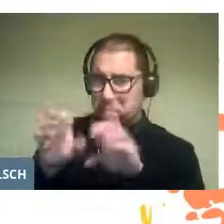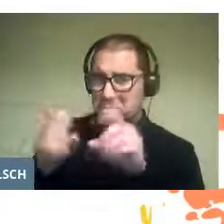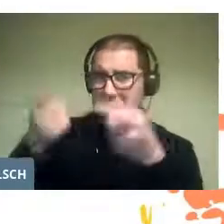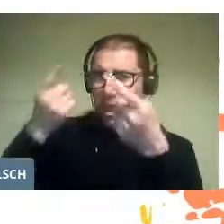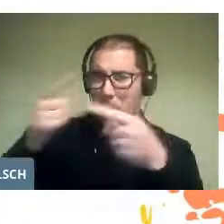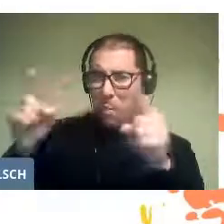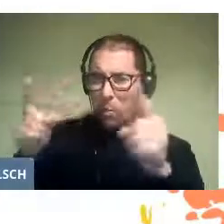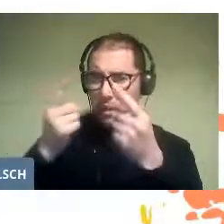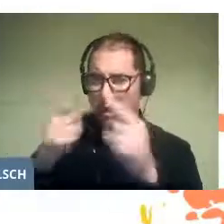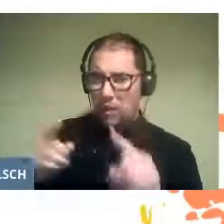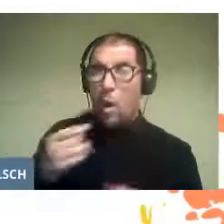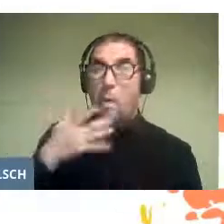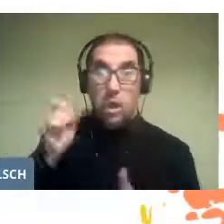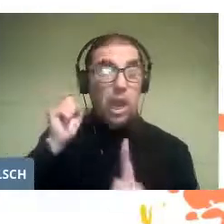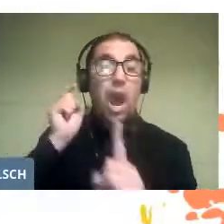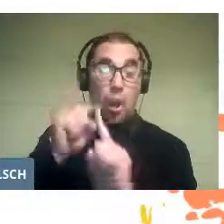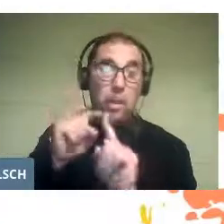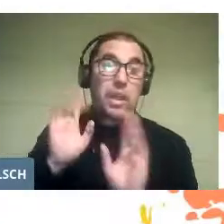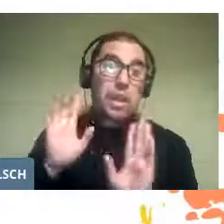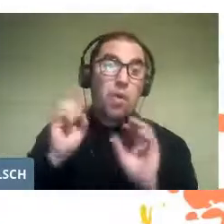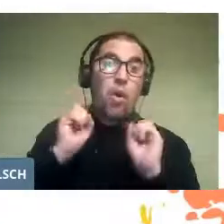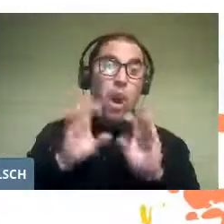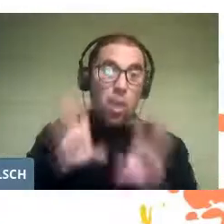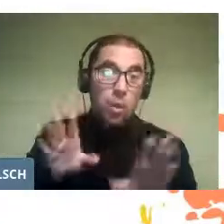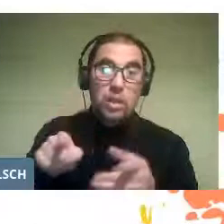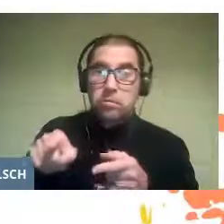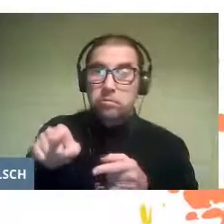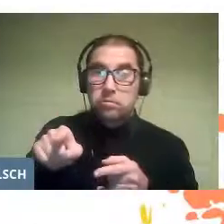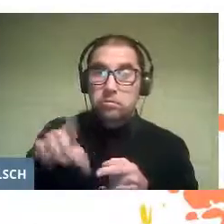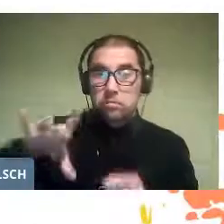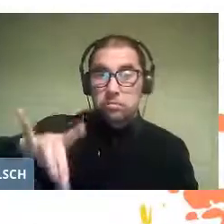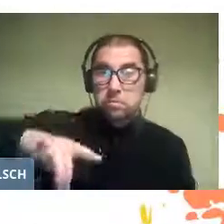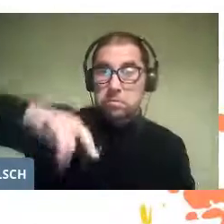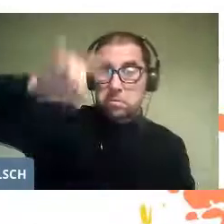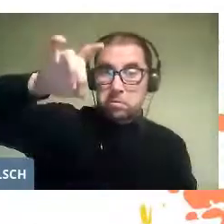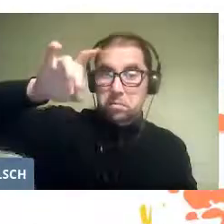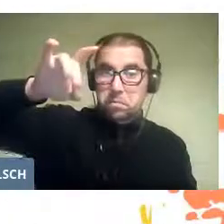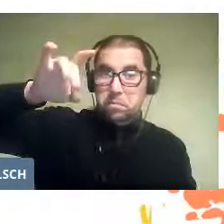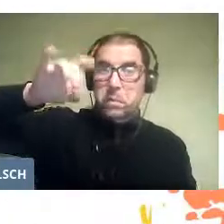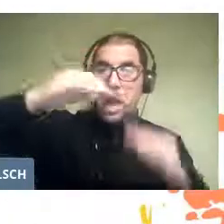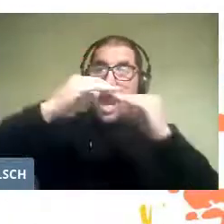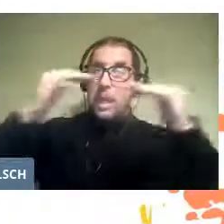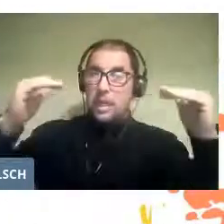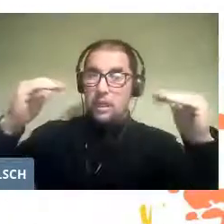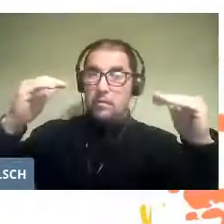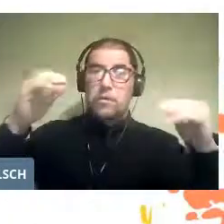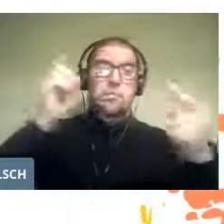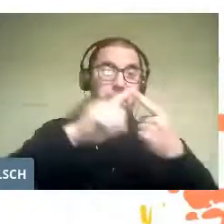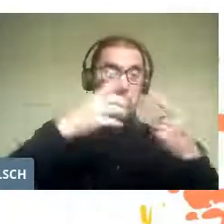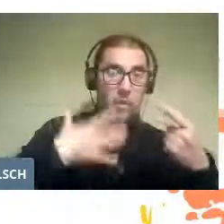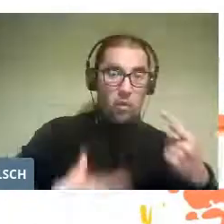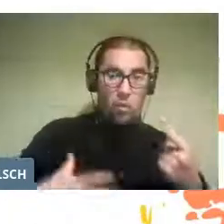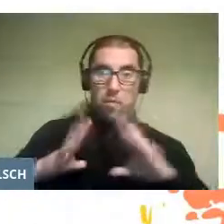since the ultimate goal of education was to achieve balance between body and soul.